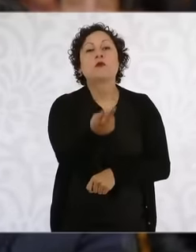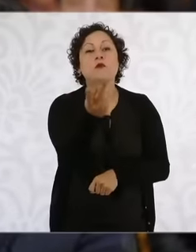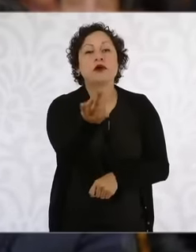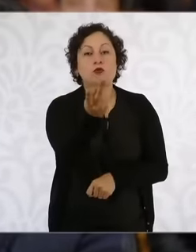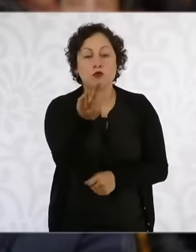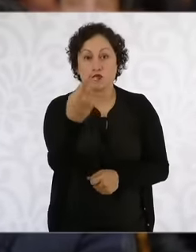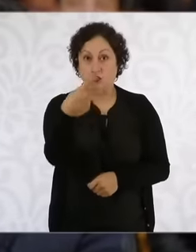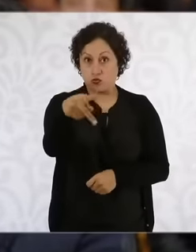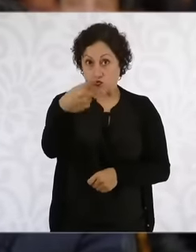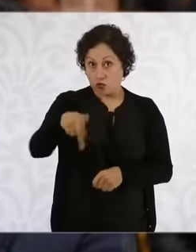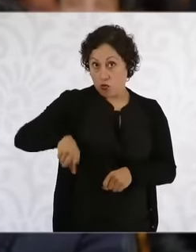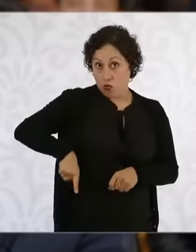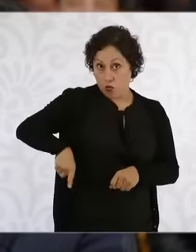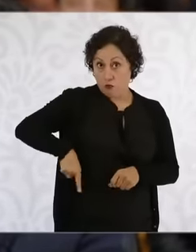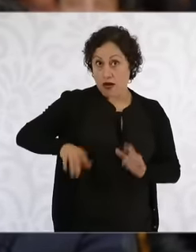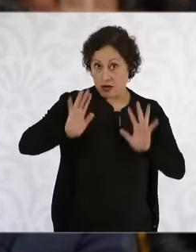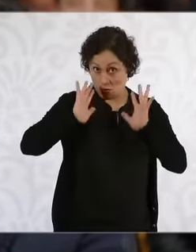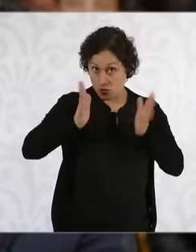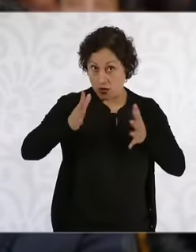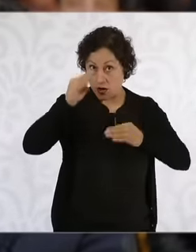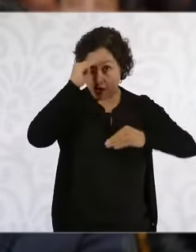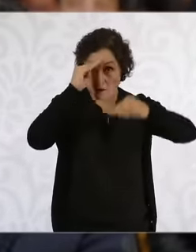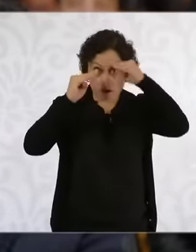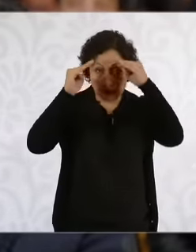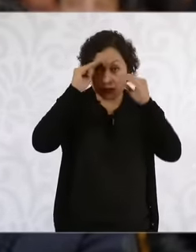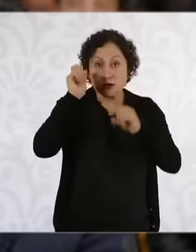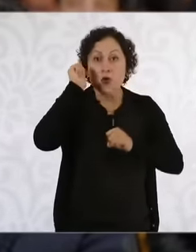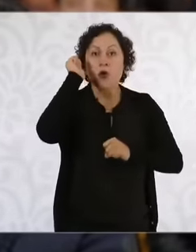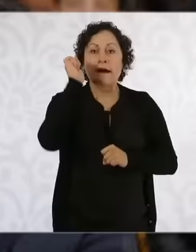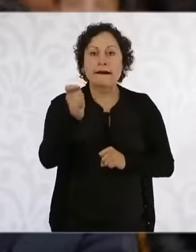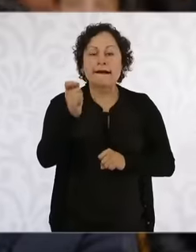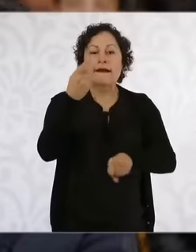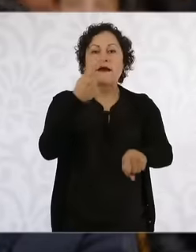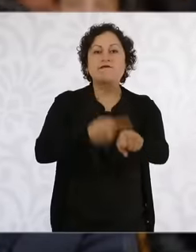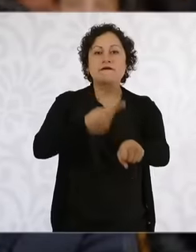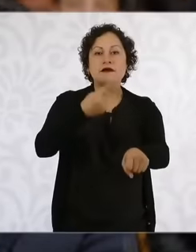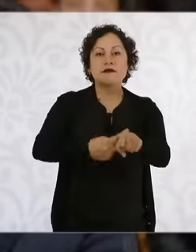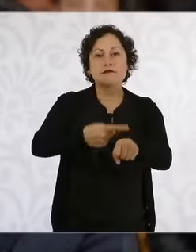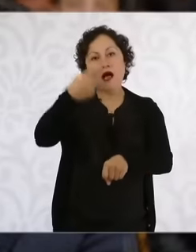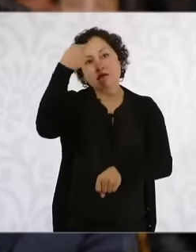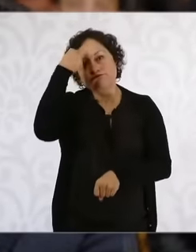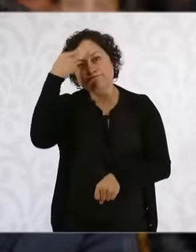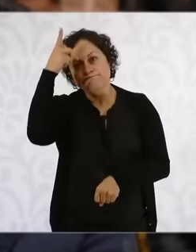Mental Health plan because we have the first generation of the war against drugs, that is,